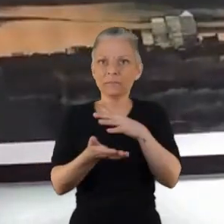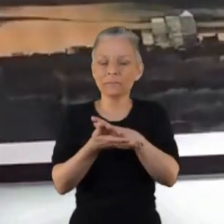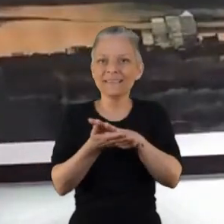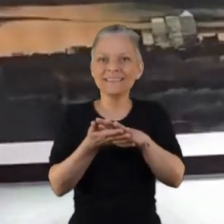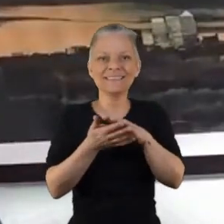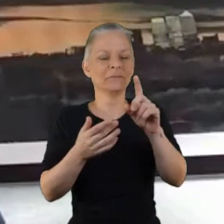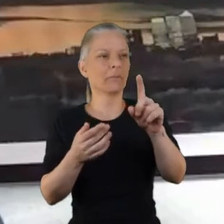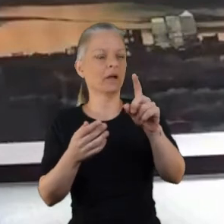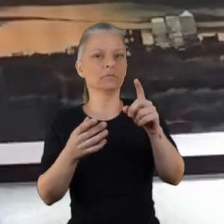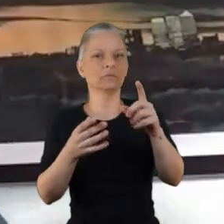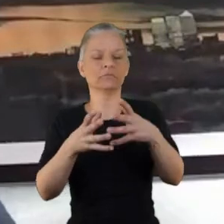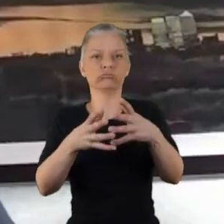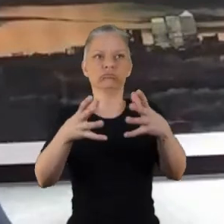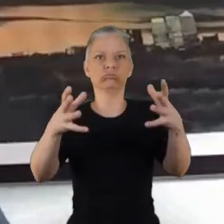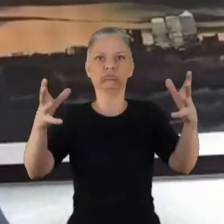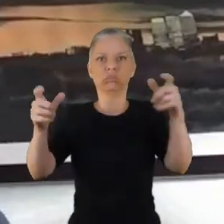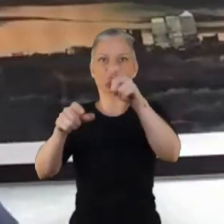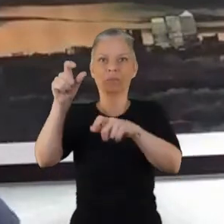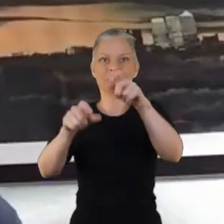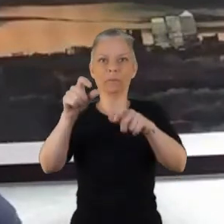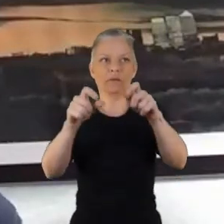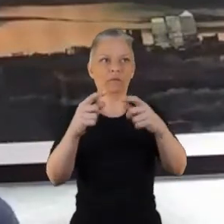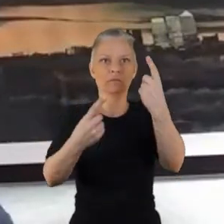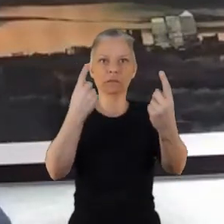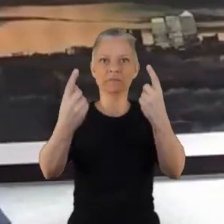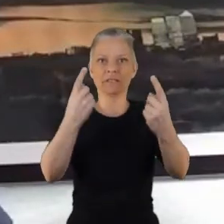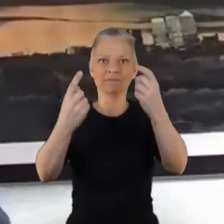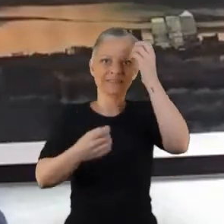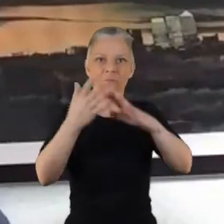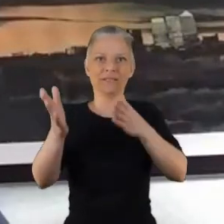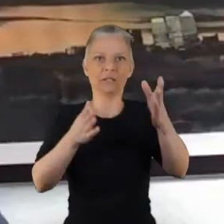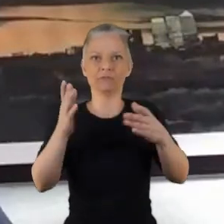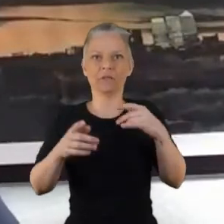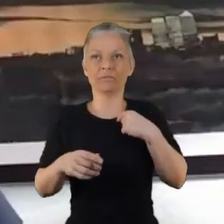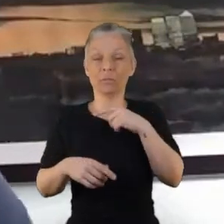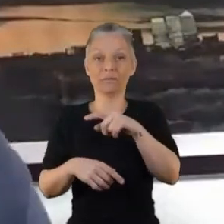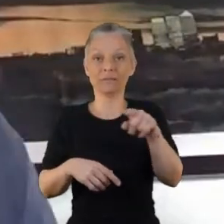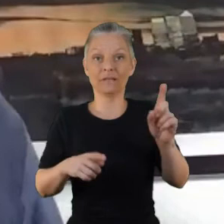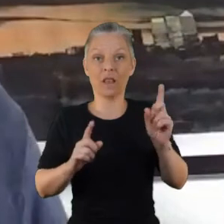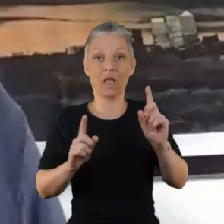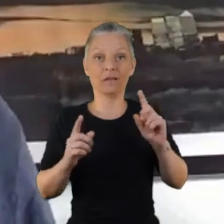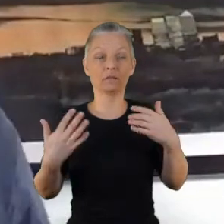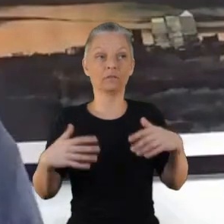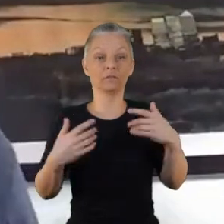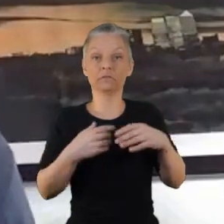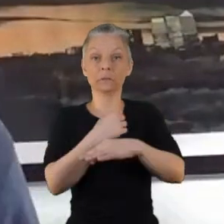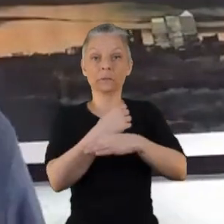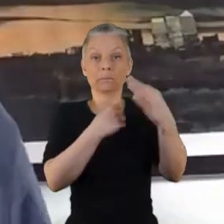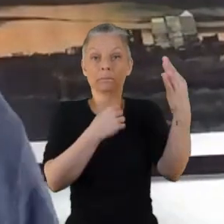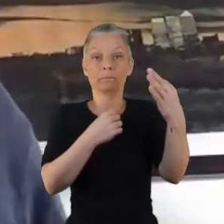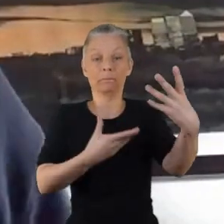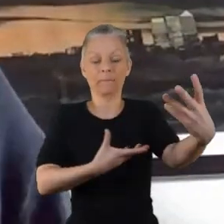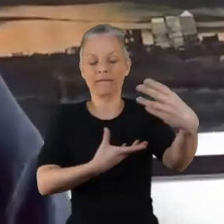if you see what I mean and um but got a bigger pool of people to get to to who've got lived